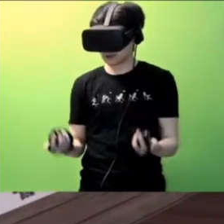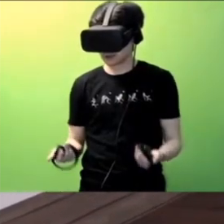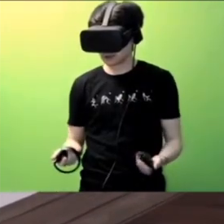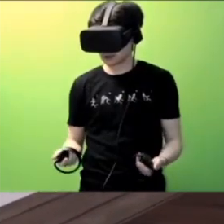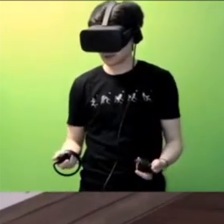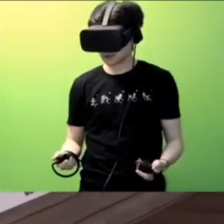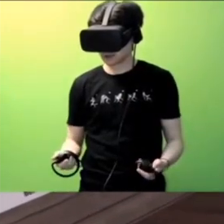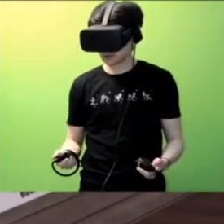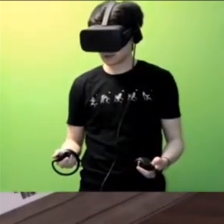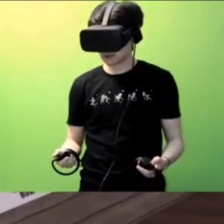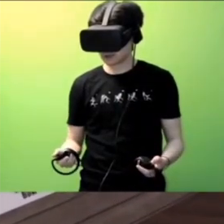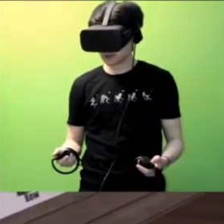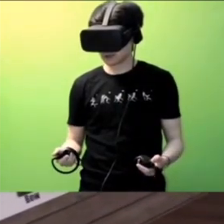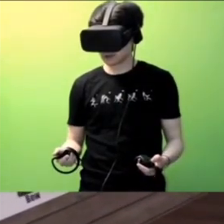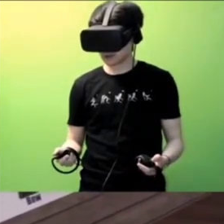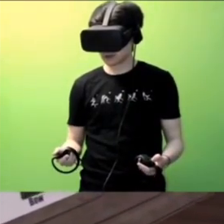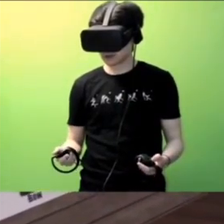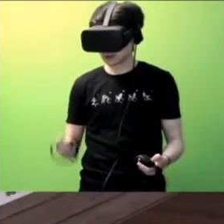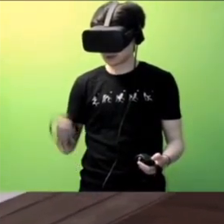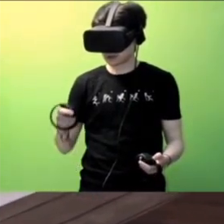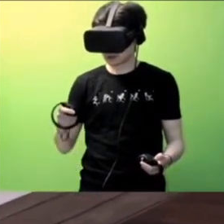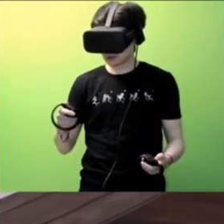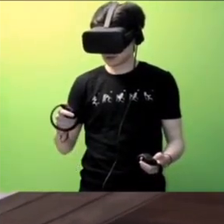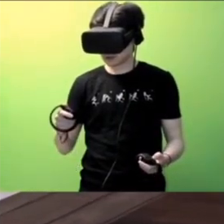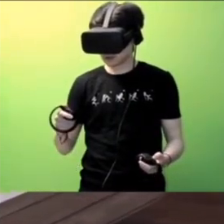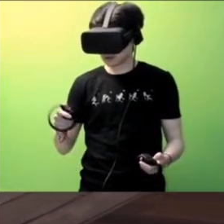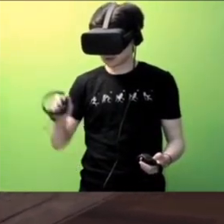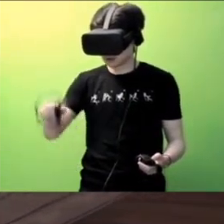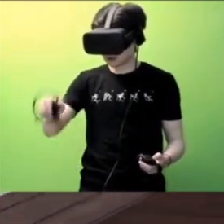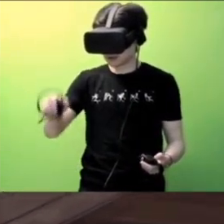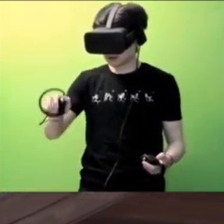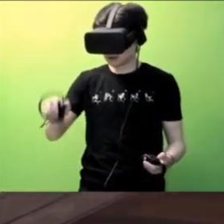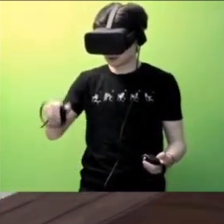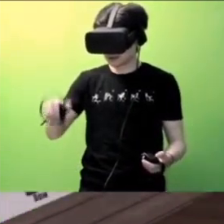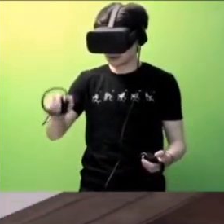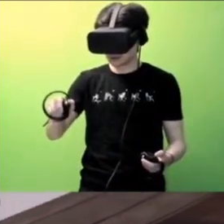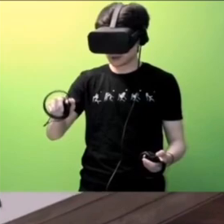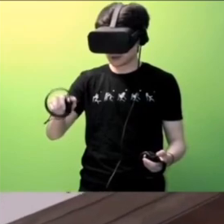Do you still play the games? Yeah